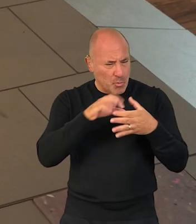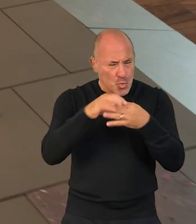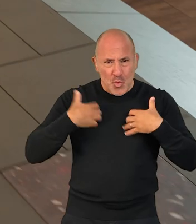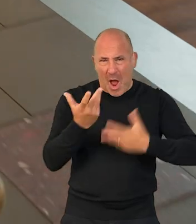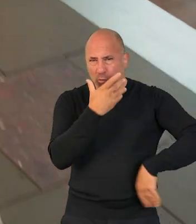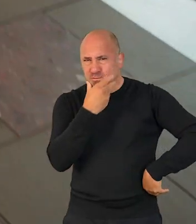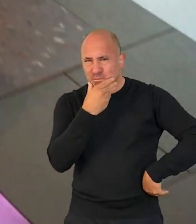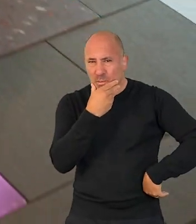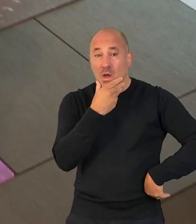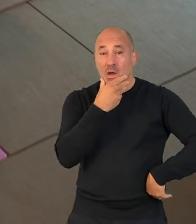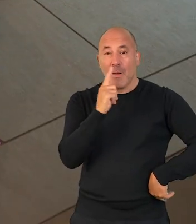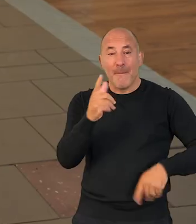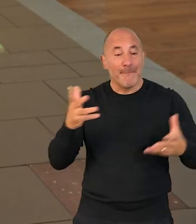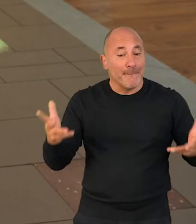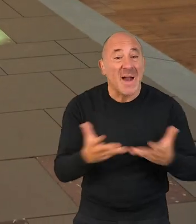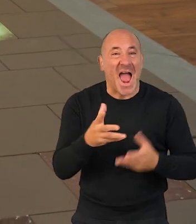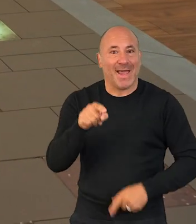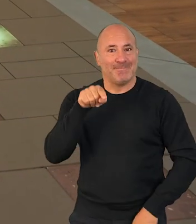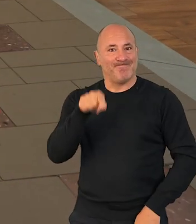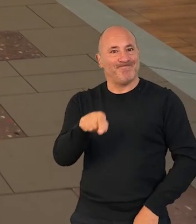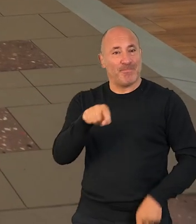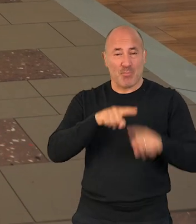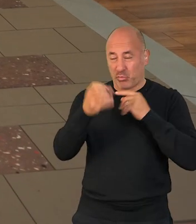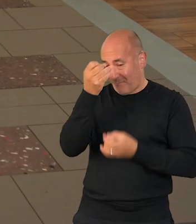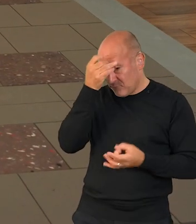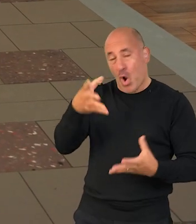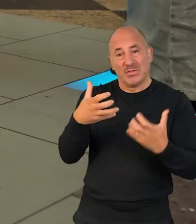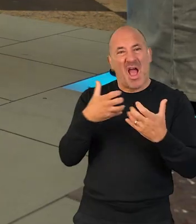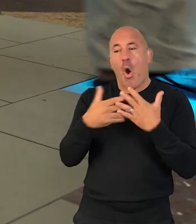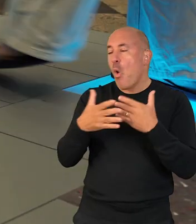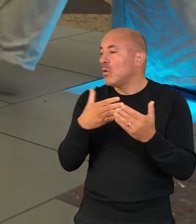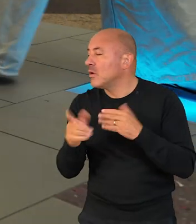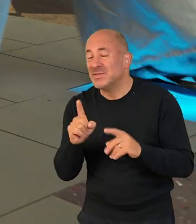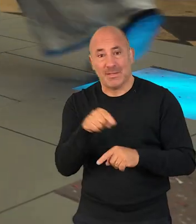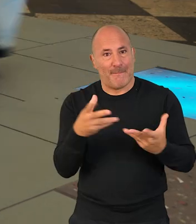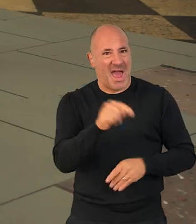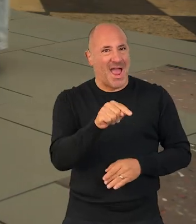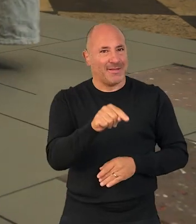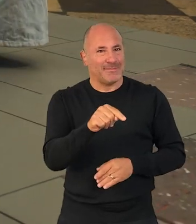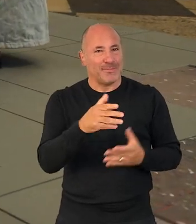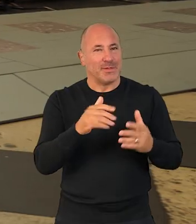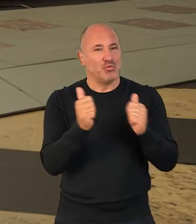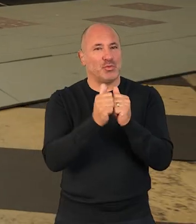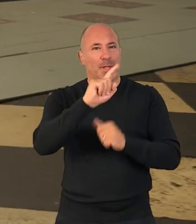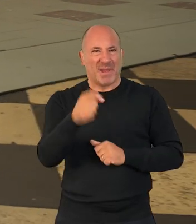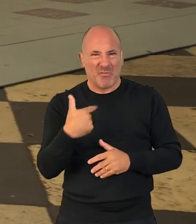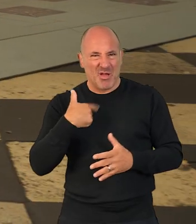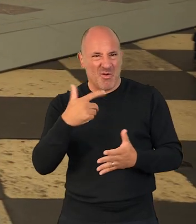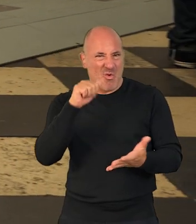in interesting ways." And I think play is an often-forgotten about way to kind tackle things. And so it's for people who are willing to kind